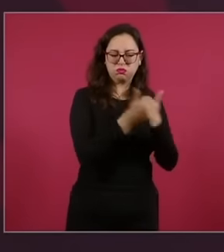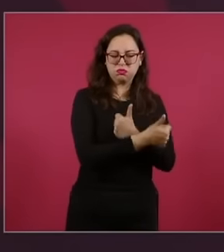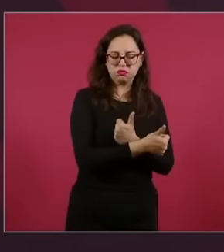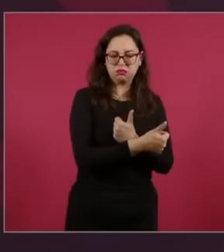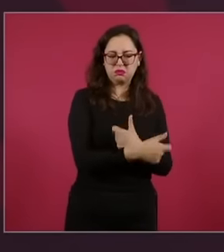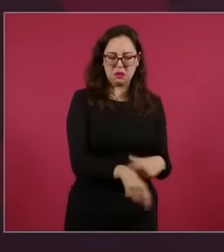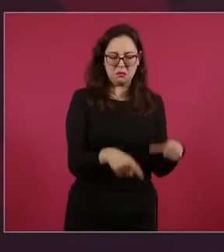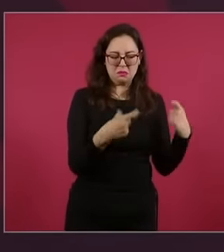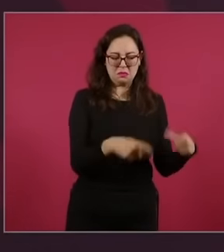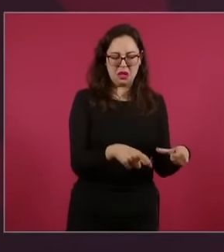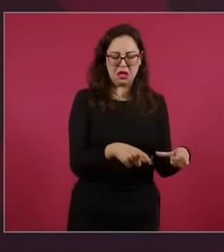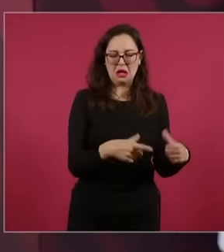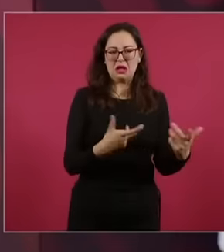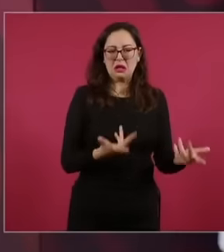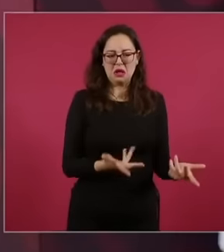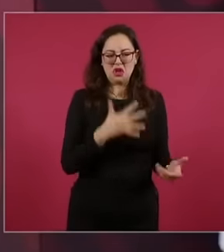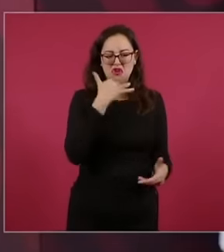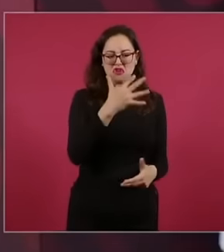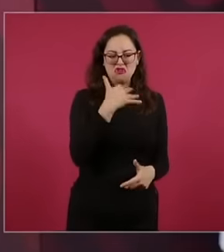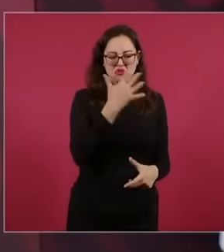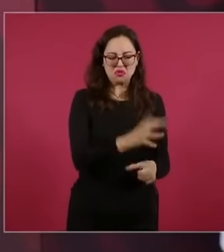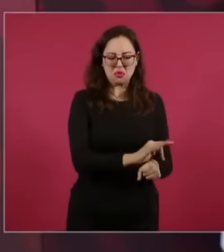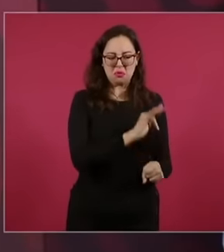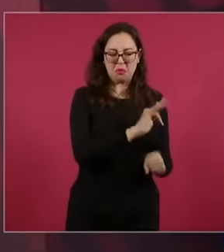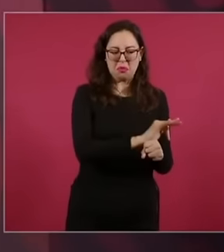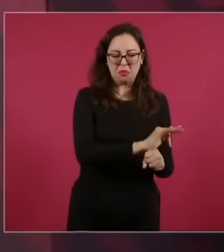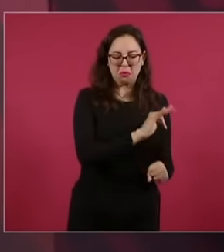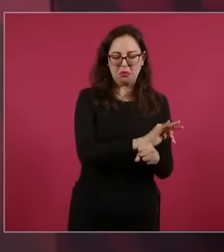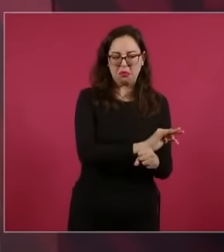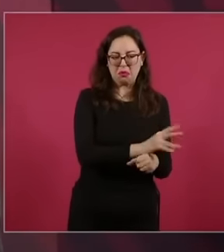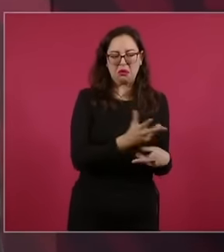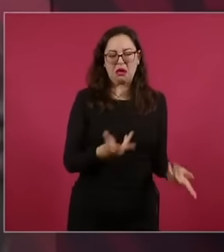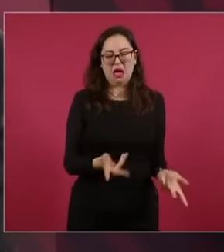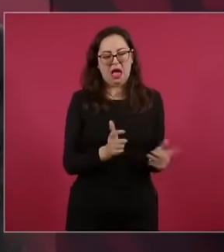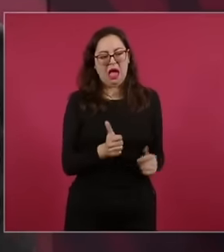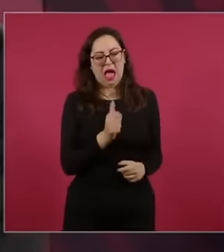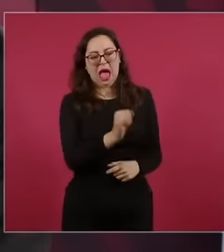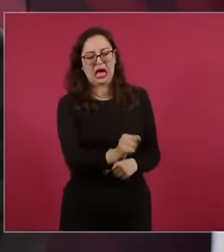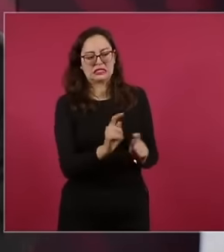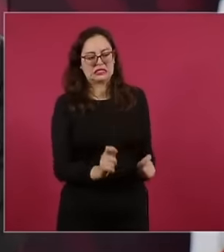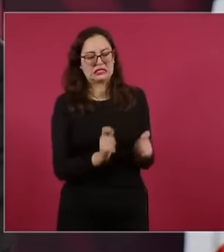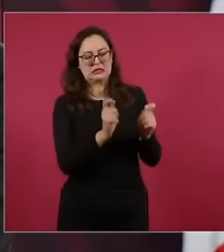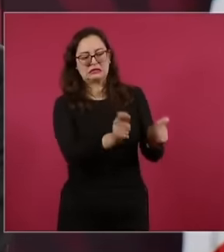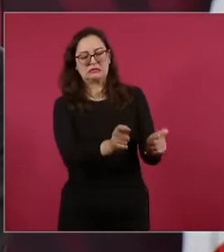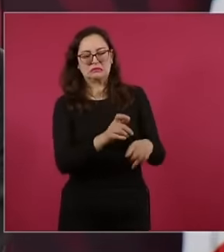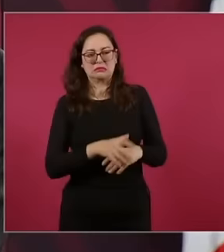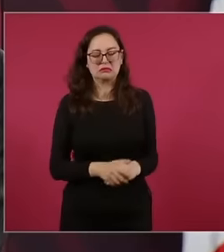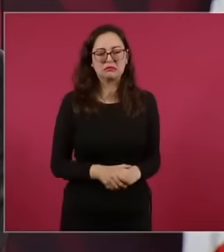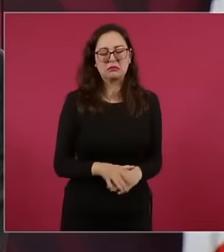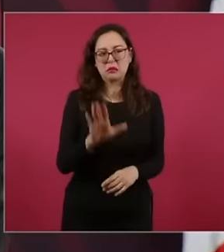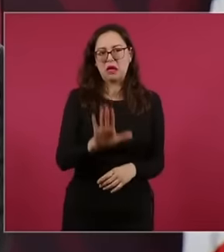Mexico, the corrupt people of Mexico, no, but if we compare it with what happens